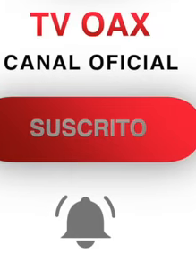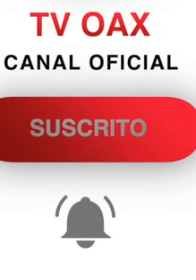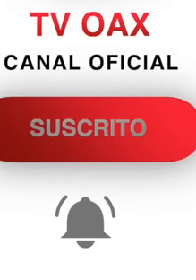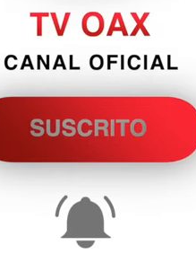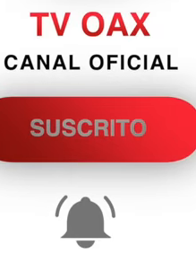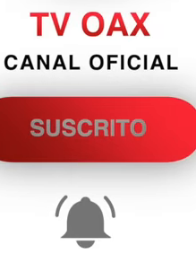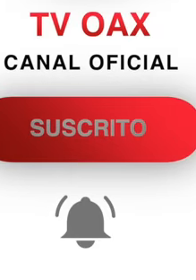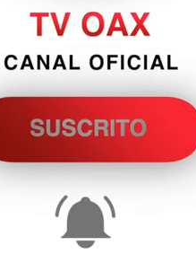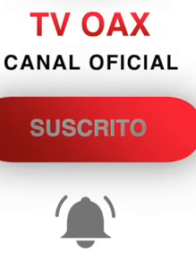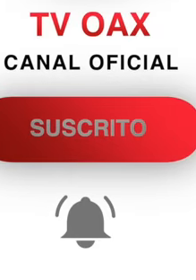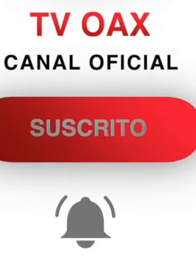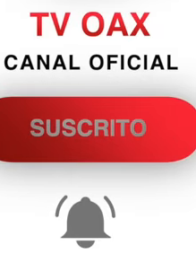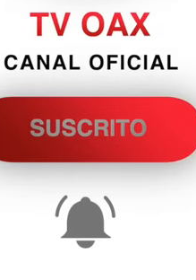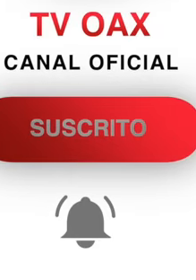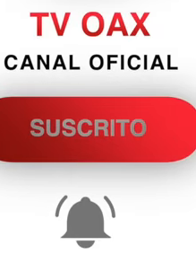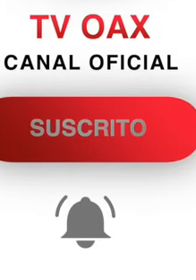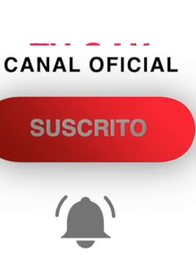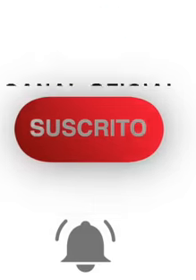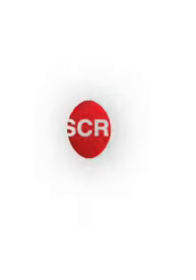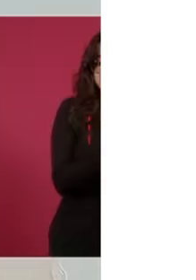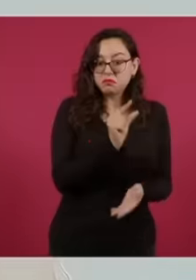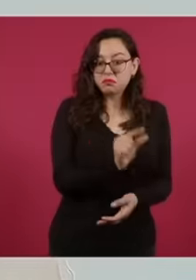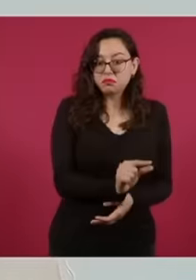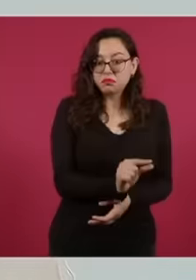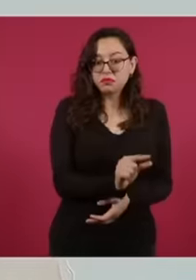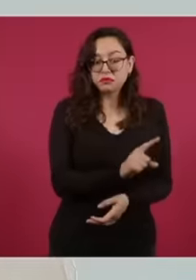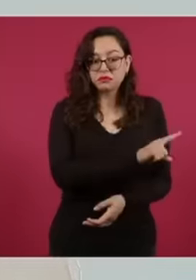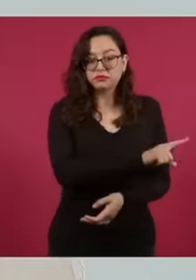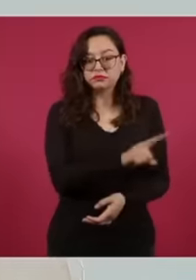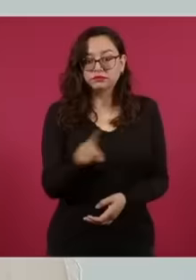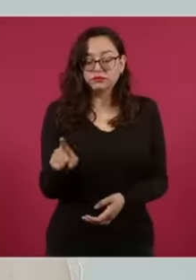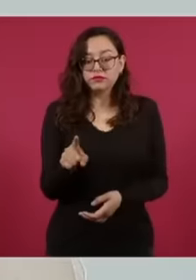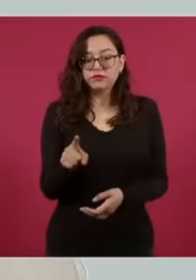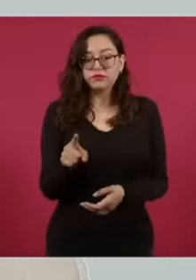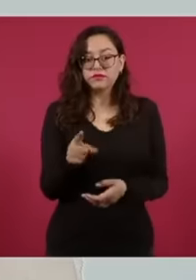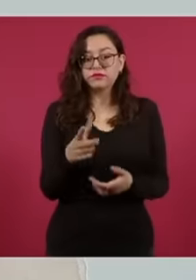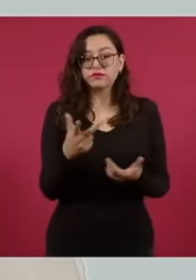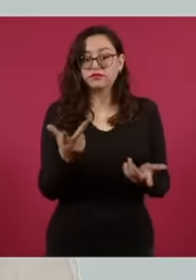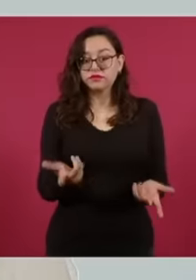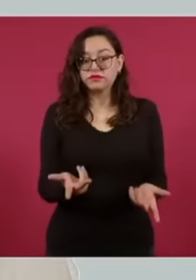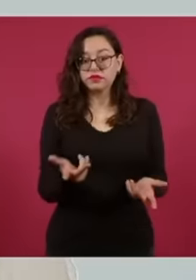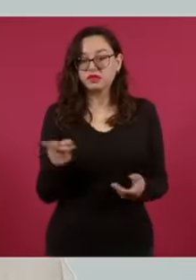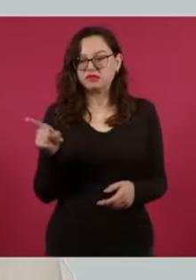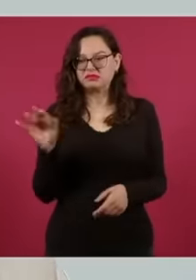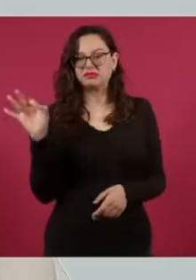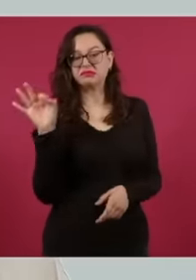losing their jobs. job or change their job Starting with the Reform, which is absolutely